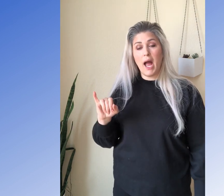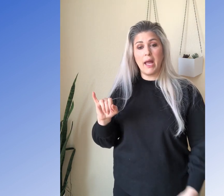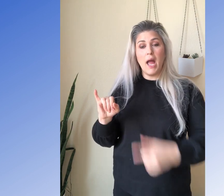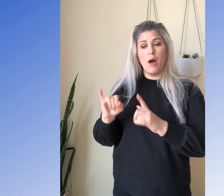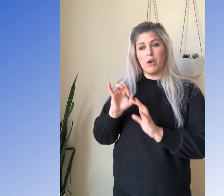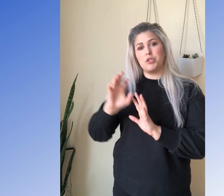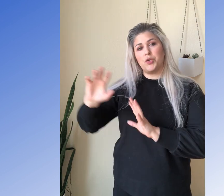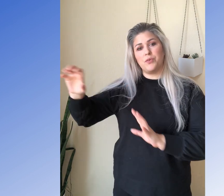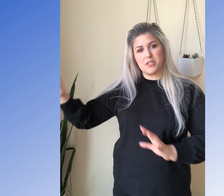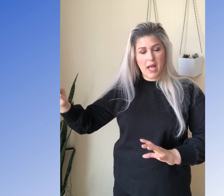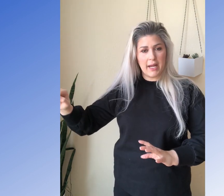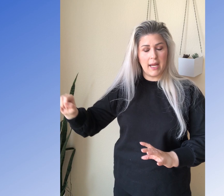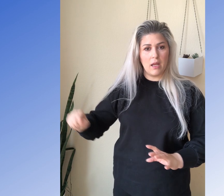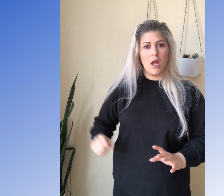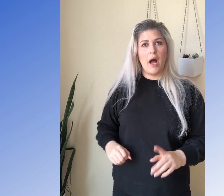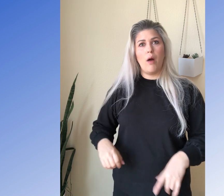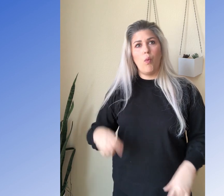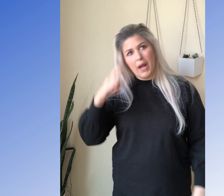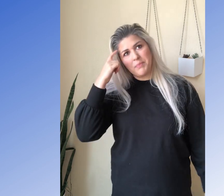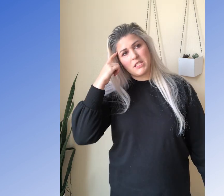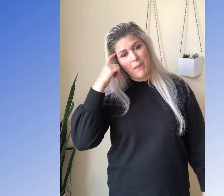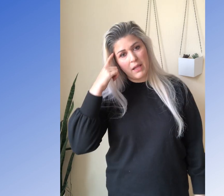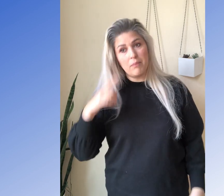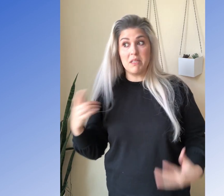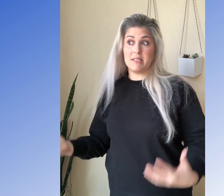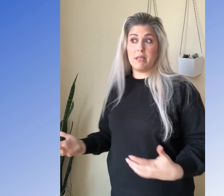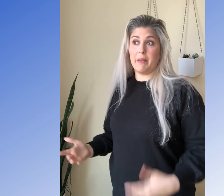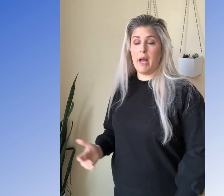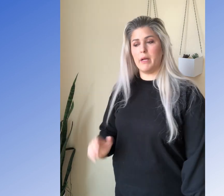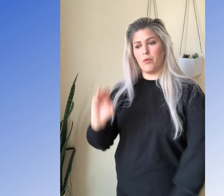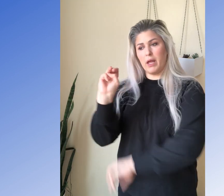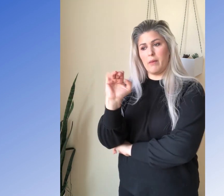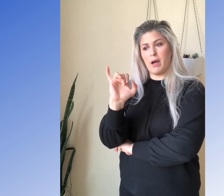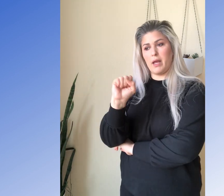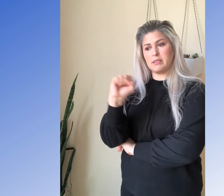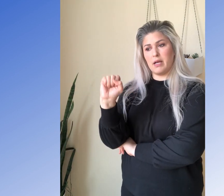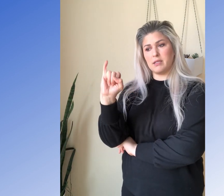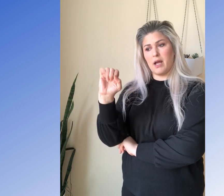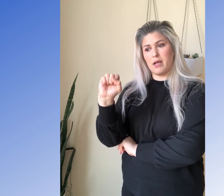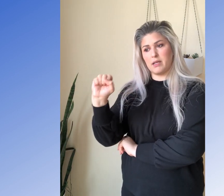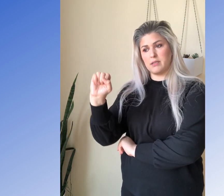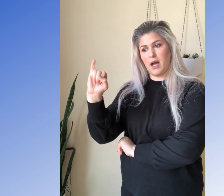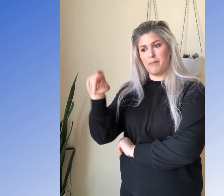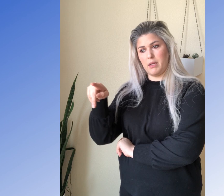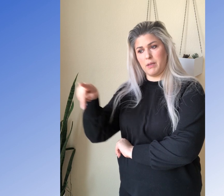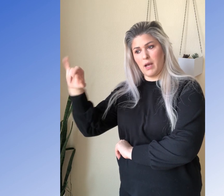I when I was showing you the sliding, when I'm spelling Mississippi, I'm not going in I S I S S I P B,